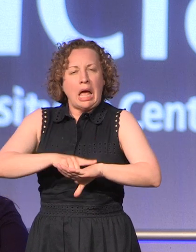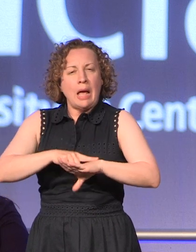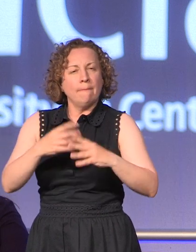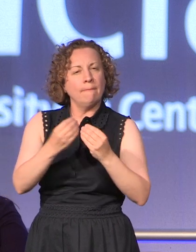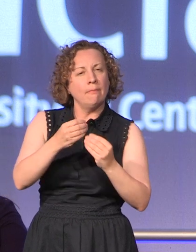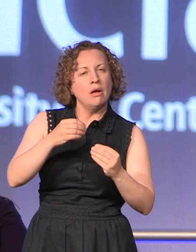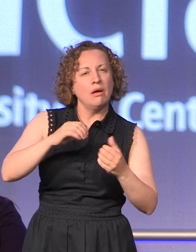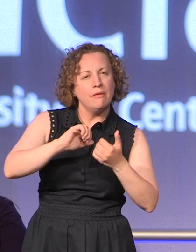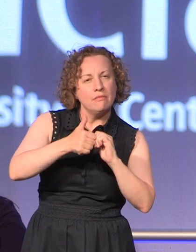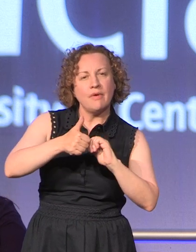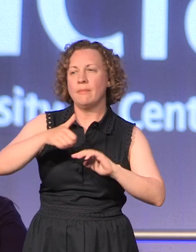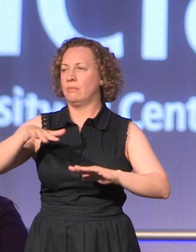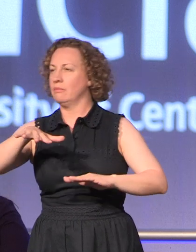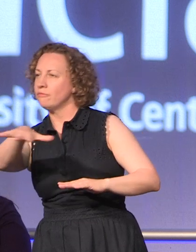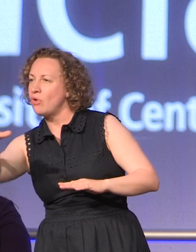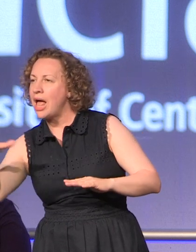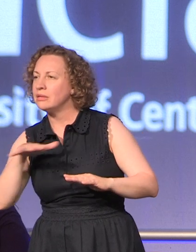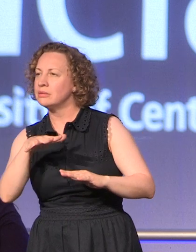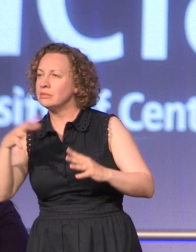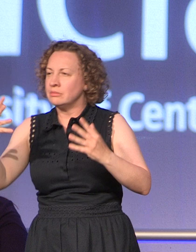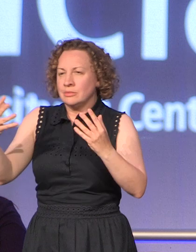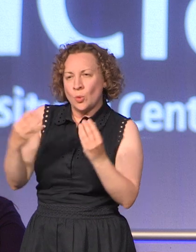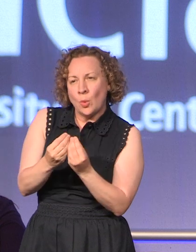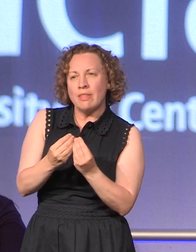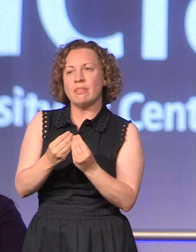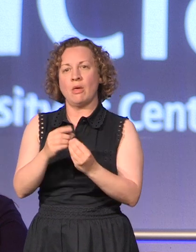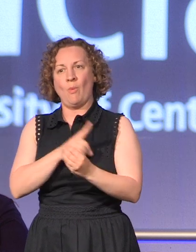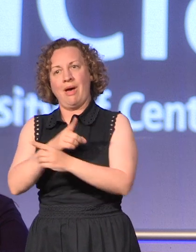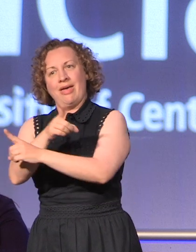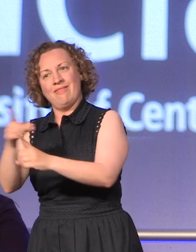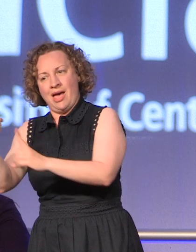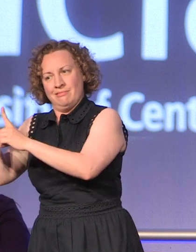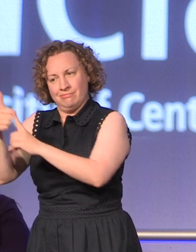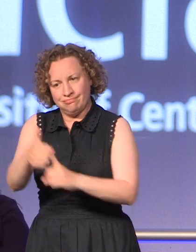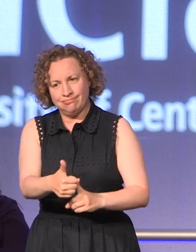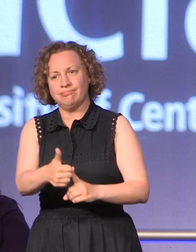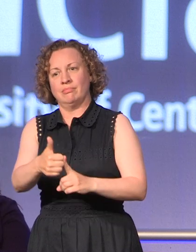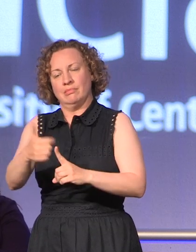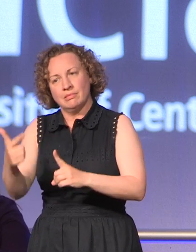families who've been on this journey of learning with you. In 40 years time you